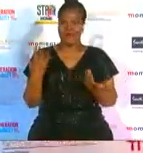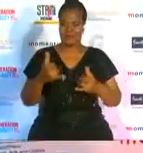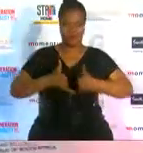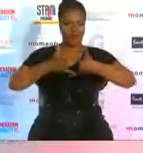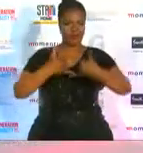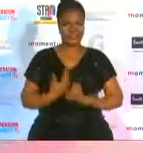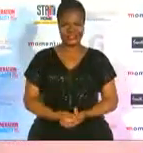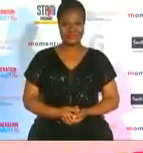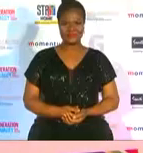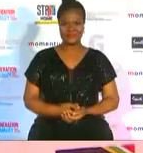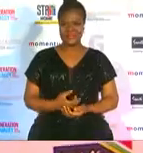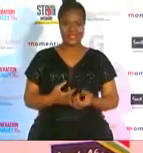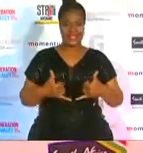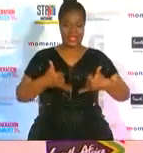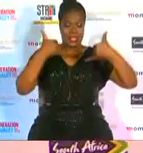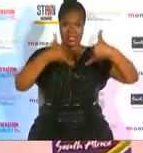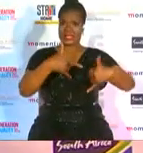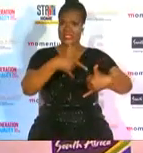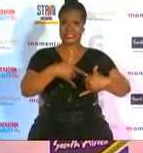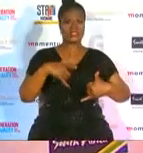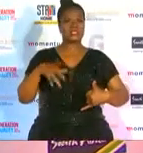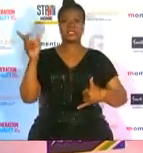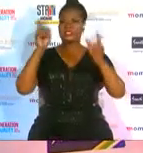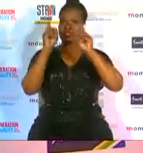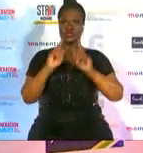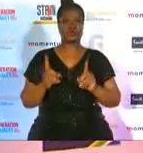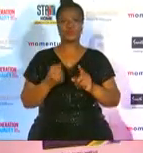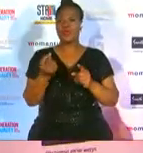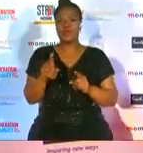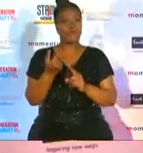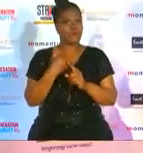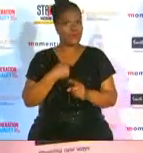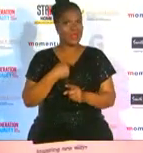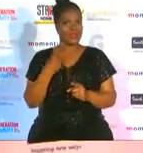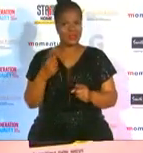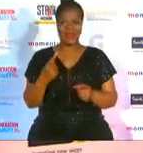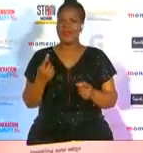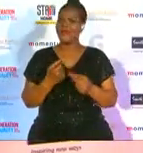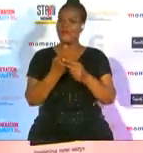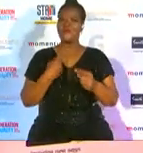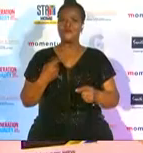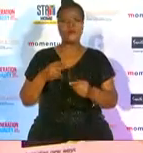is so special for me um and to receive it from the deputy minister herself she was actually at the world cup supporting us on